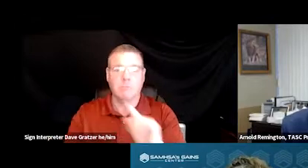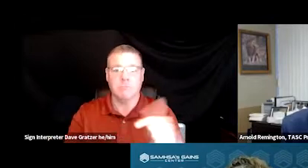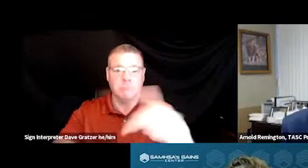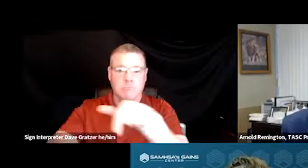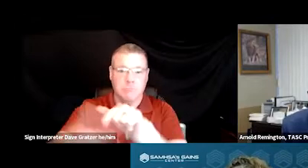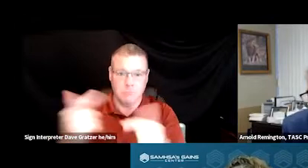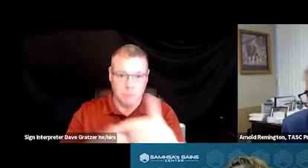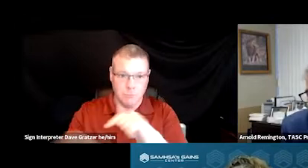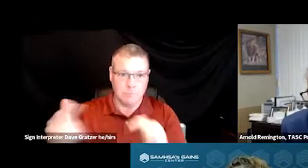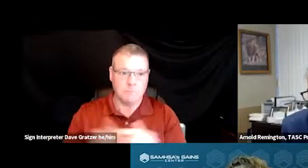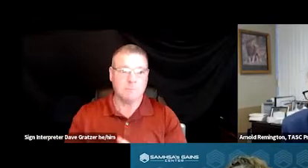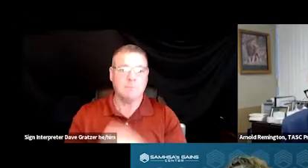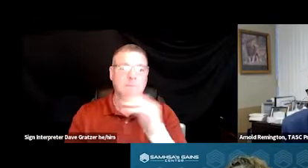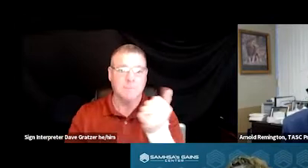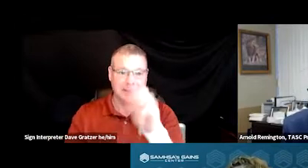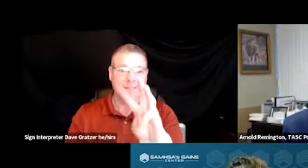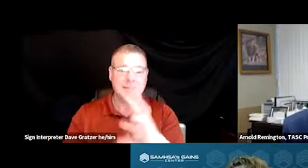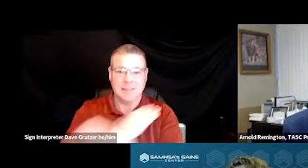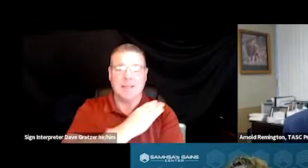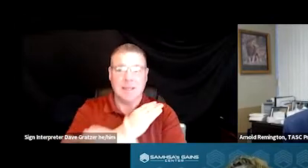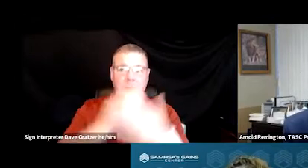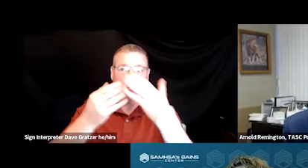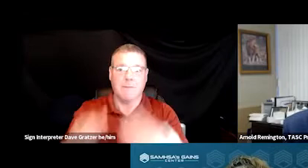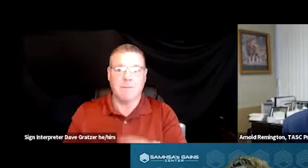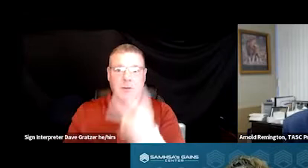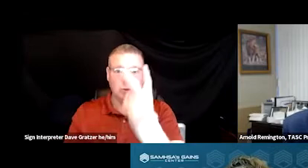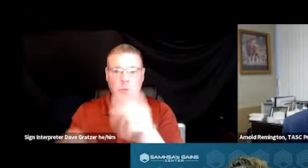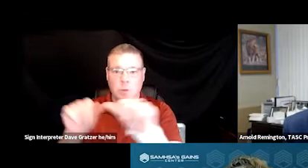and we have the 16 counties divided into two coverage areas.